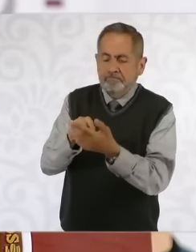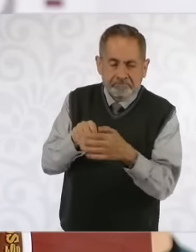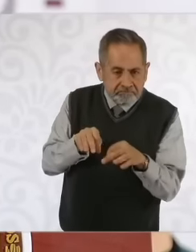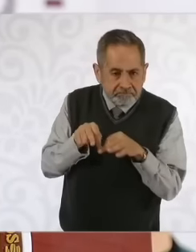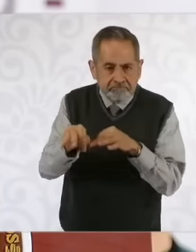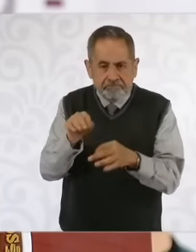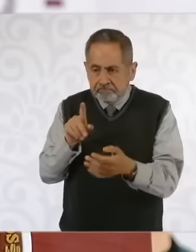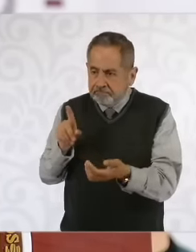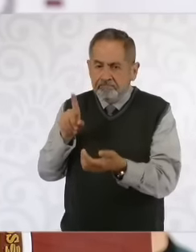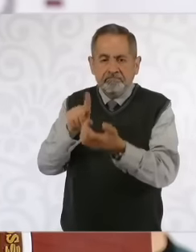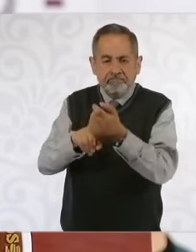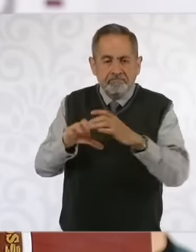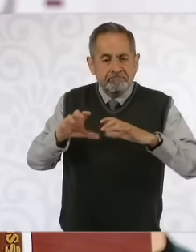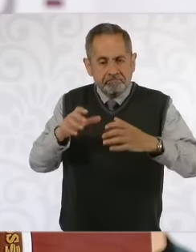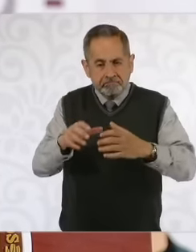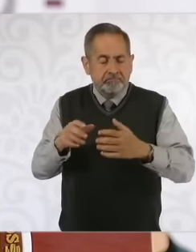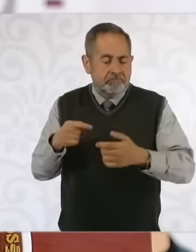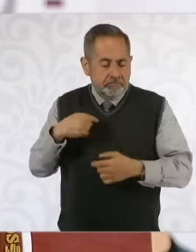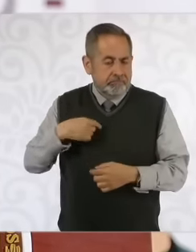in an